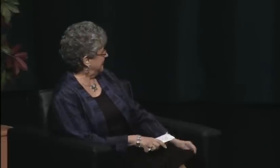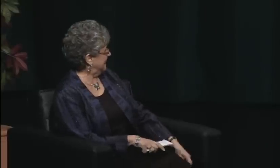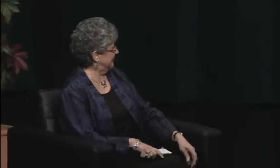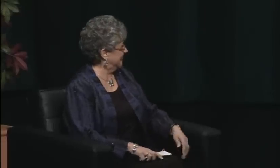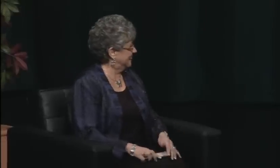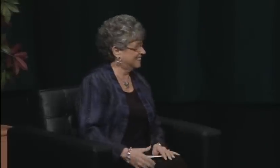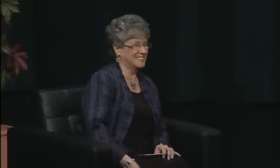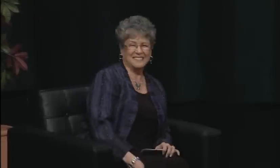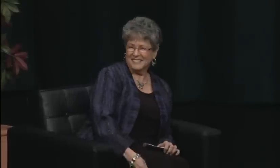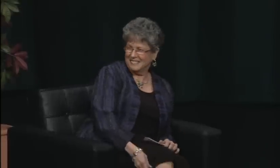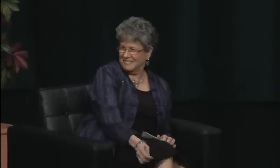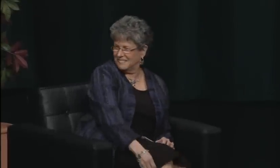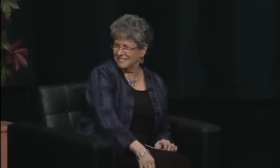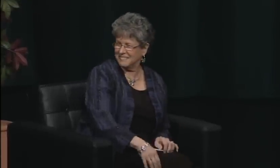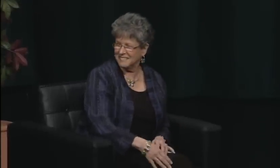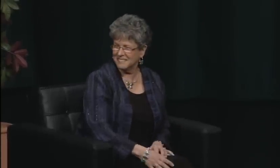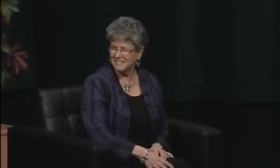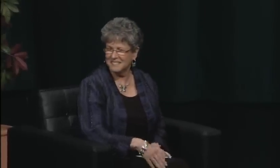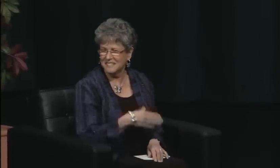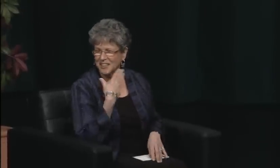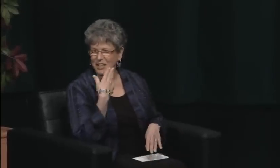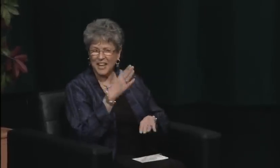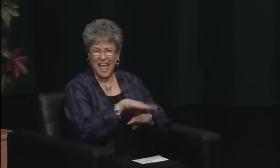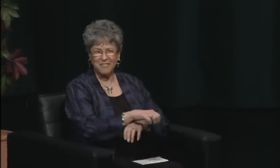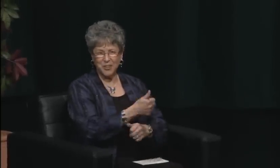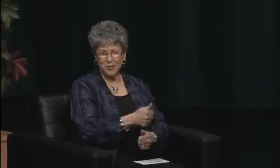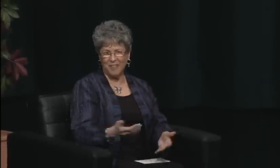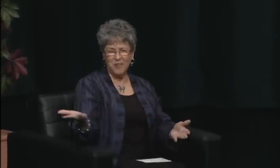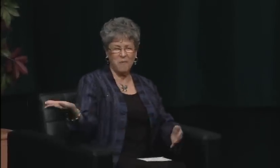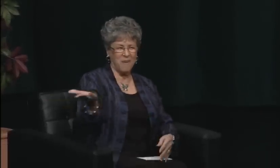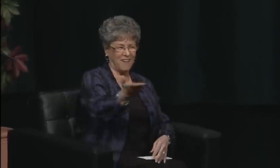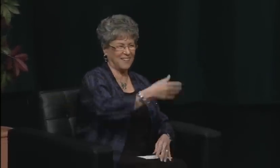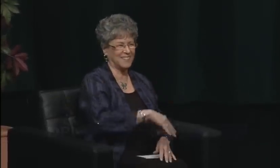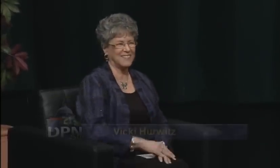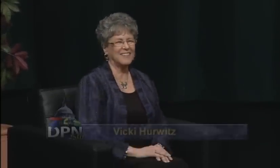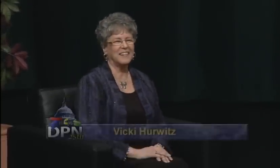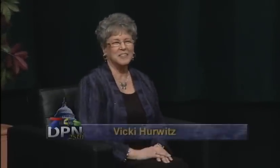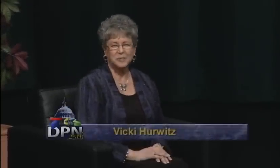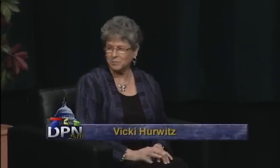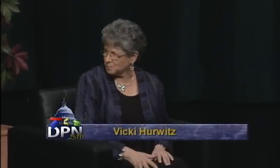She's been involved with Deaf Women of Rochester, Deaf Women United,